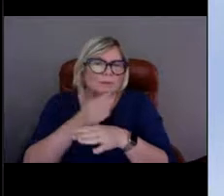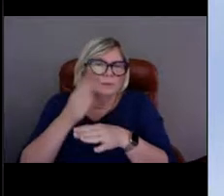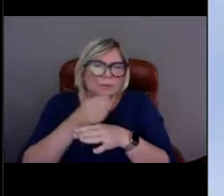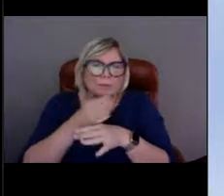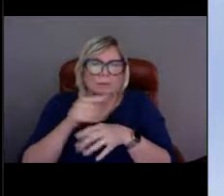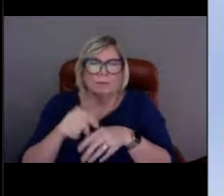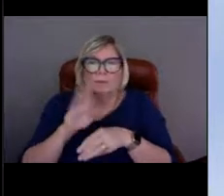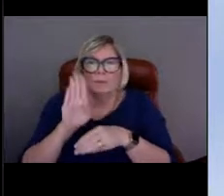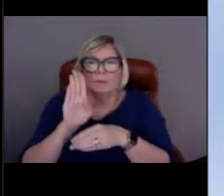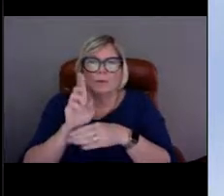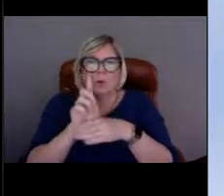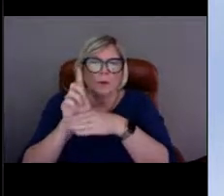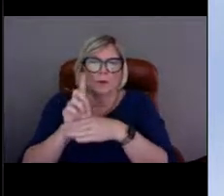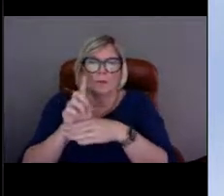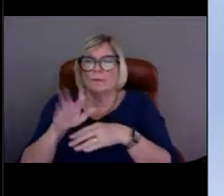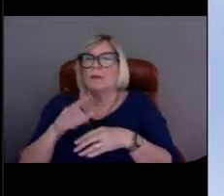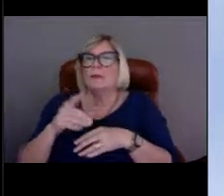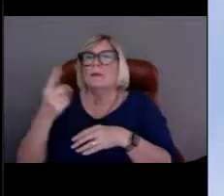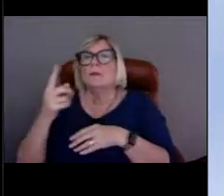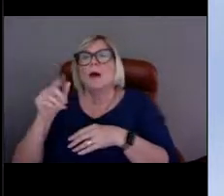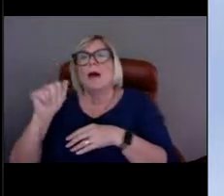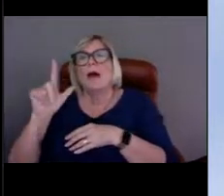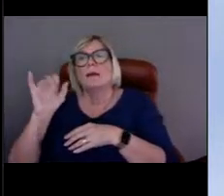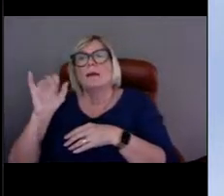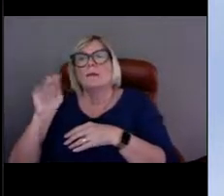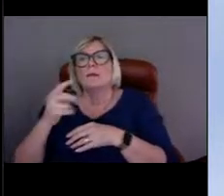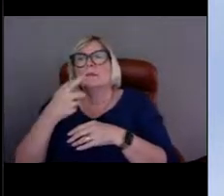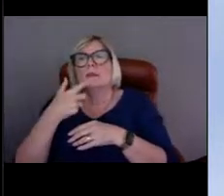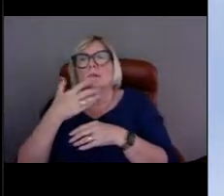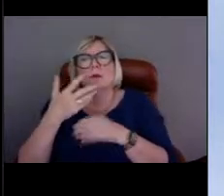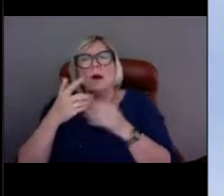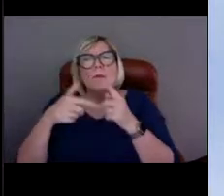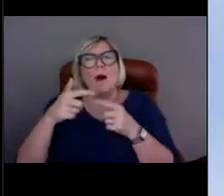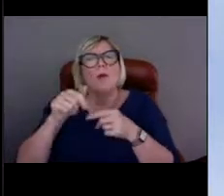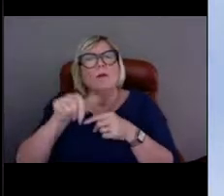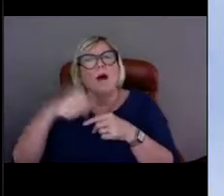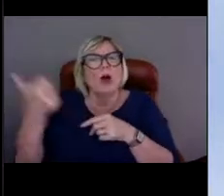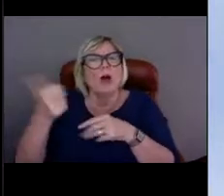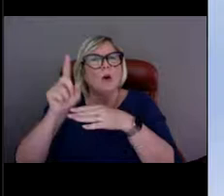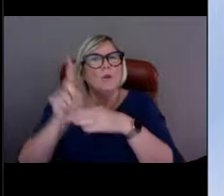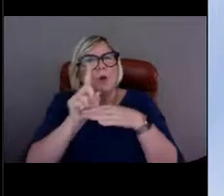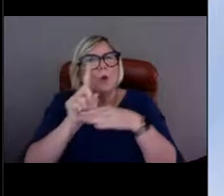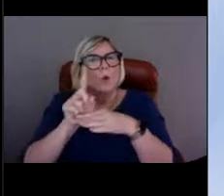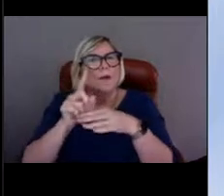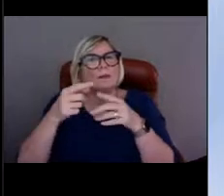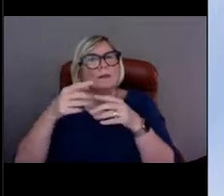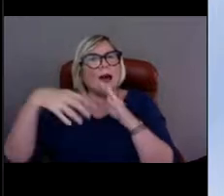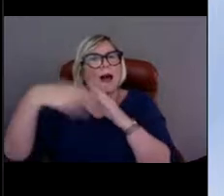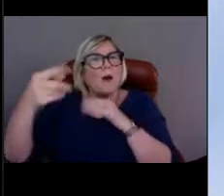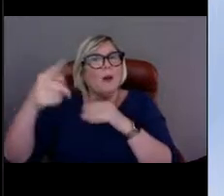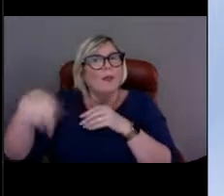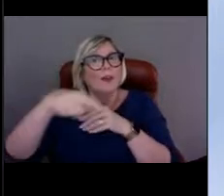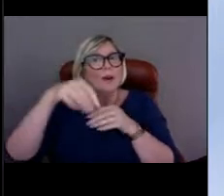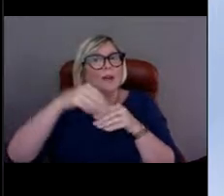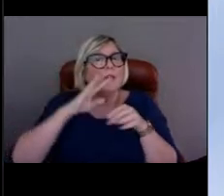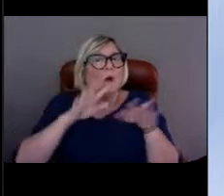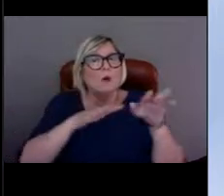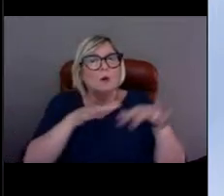about other buoys that are out there from other organizations. And maybe you can just touch on that quickly because we are not the only ones